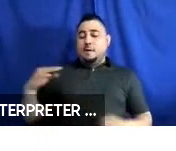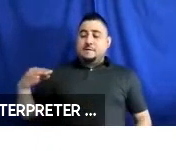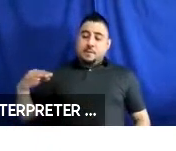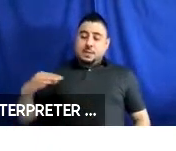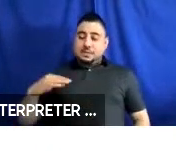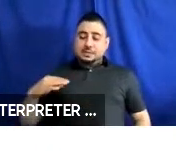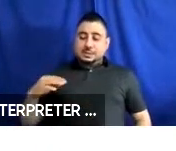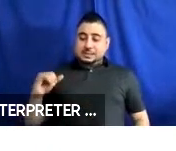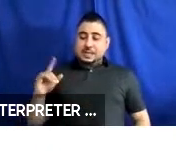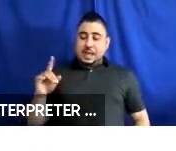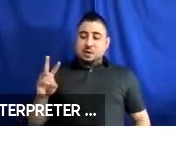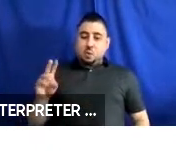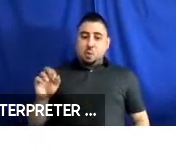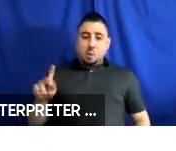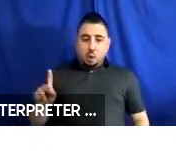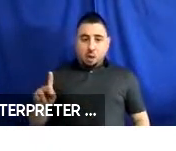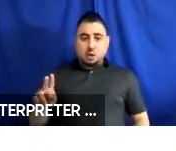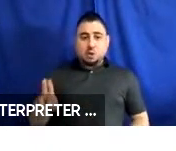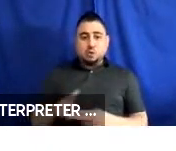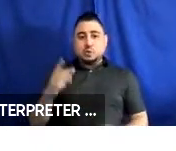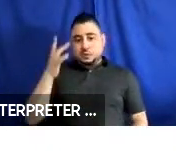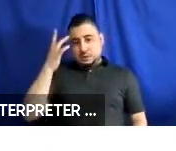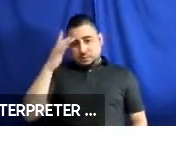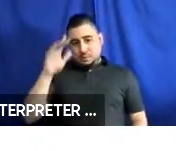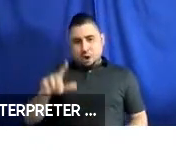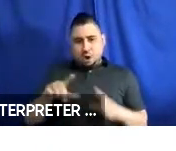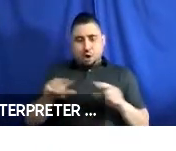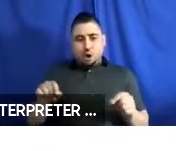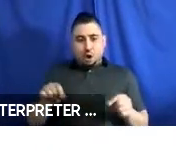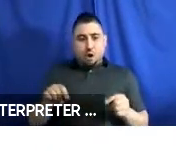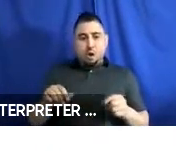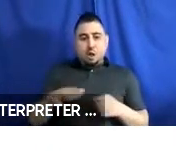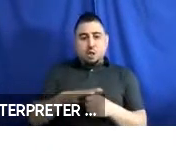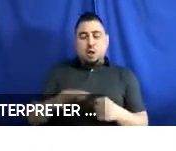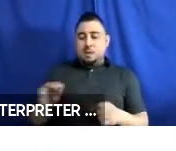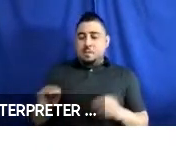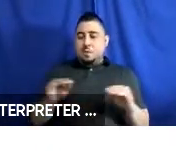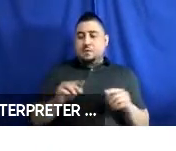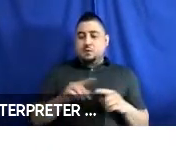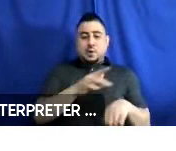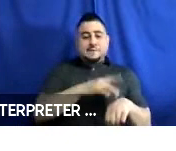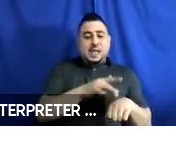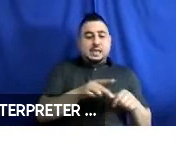sidewalk, fare payment using a smart card, locating and moving to a vacant seat, getting